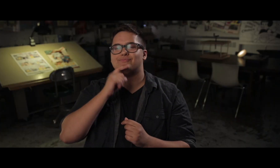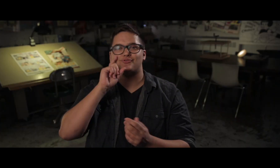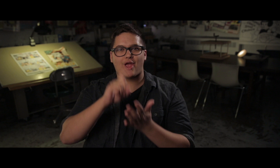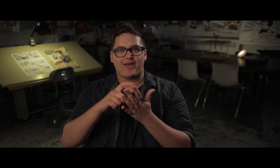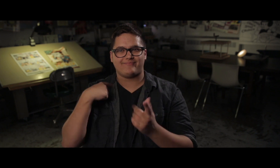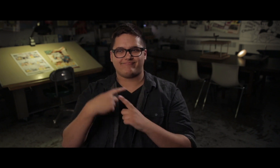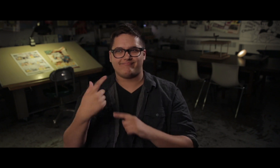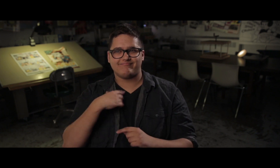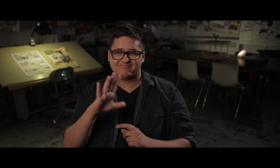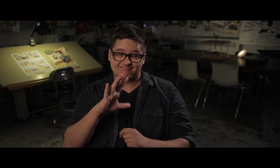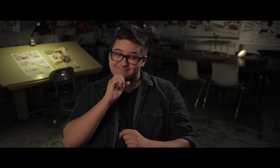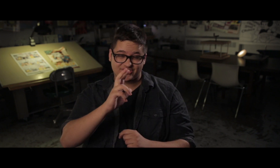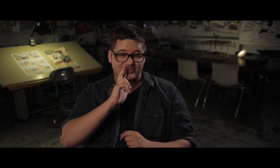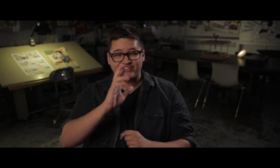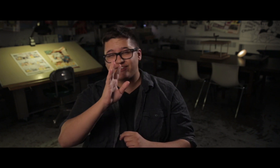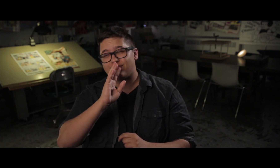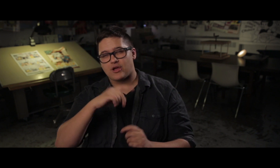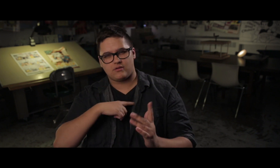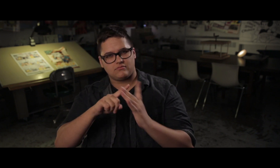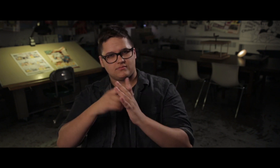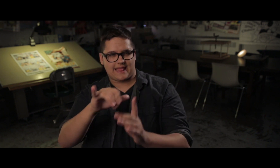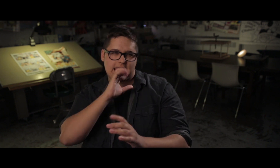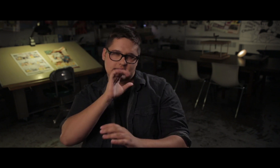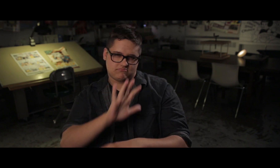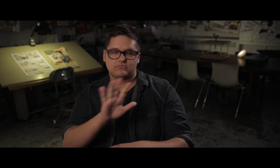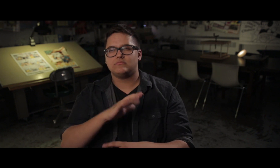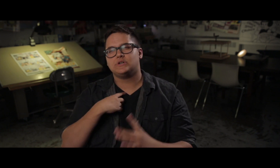It wasn’t until I was about what 3 or 4, or right around that age.